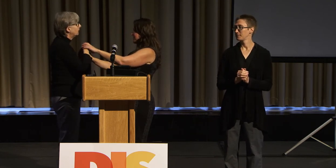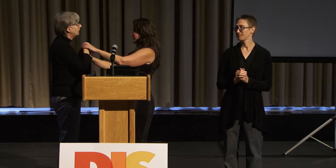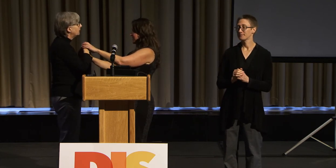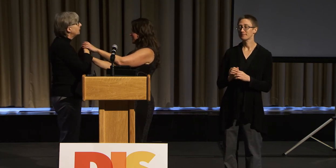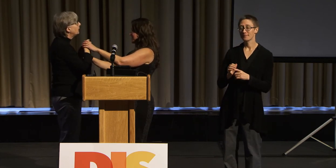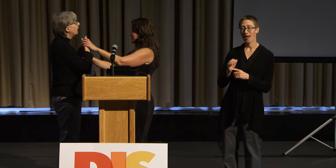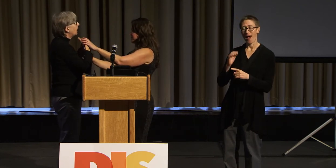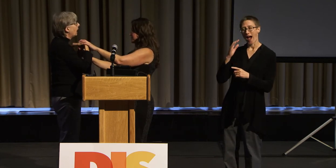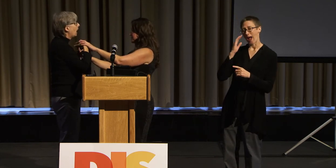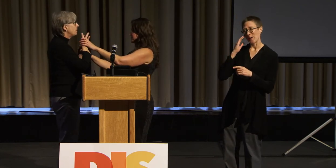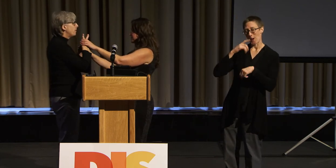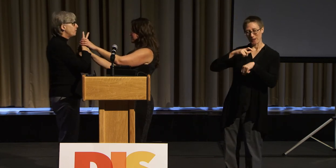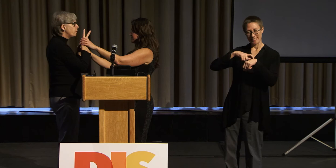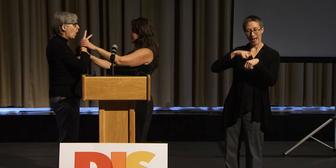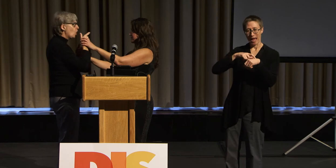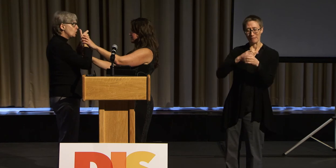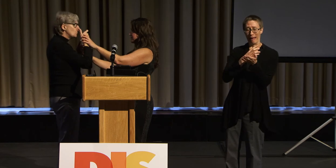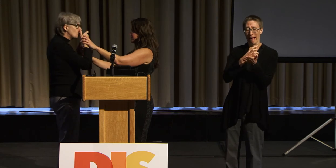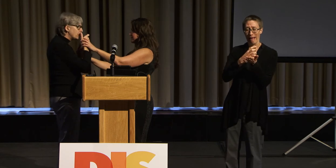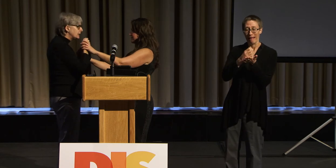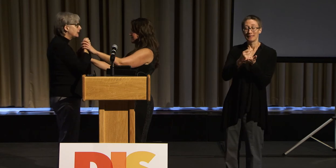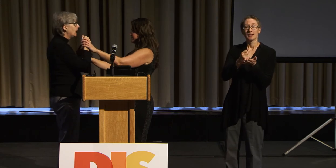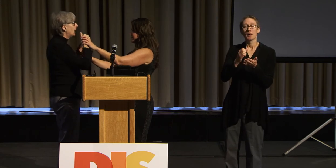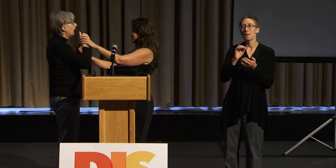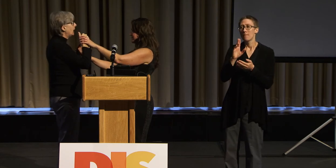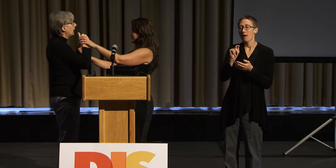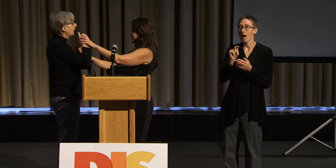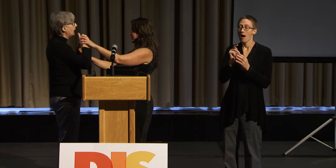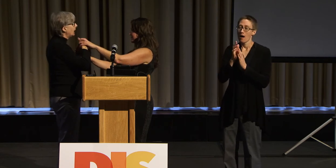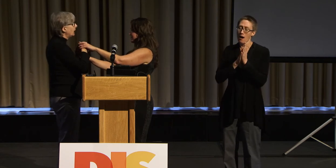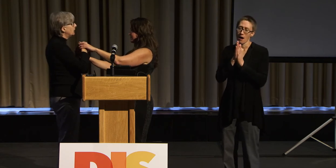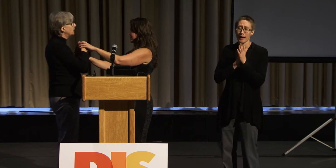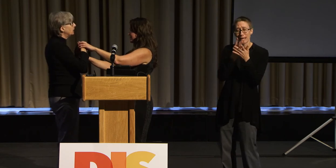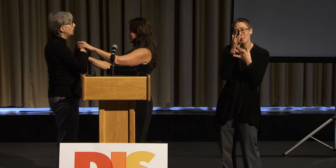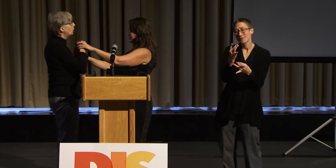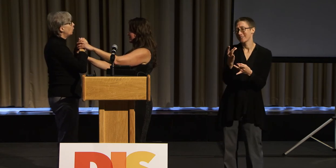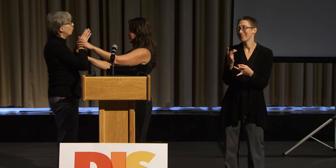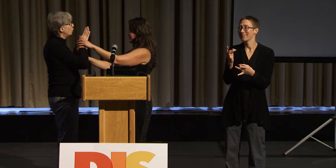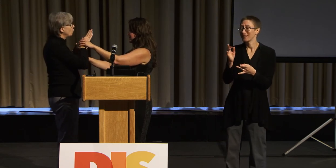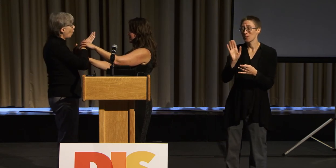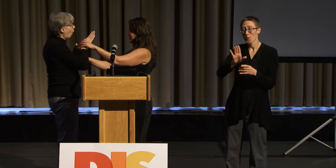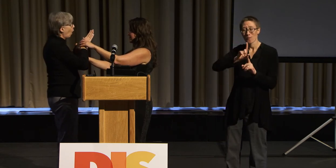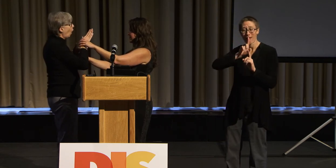really interested in hearing your reactions